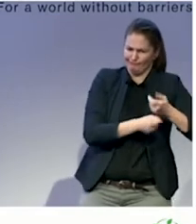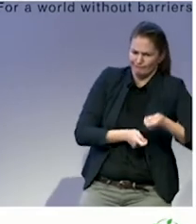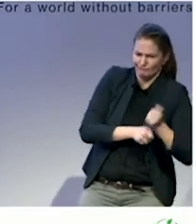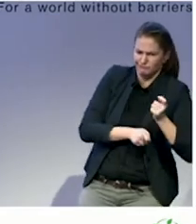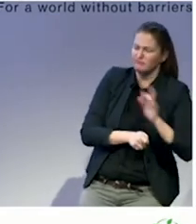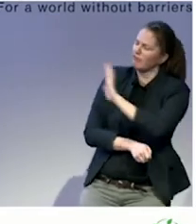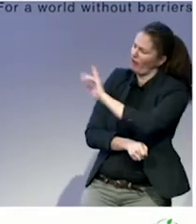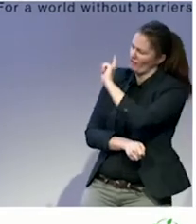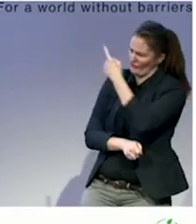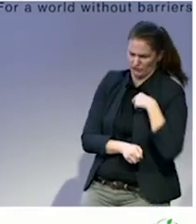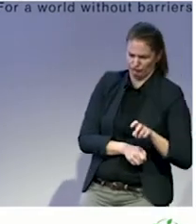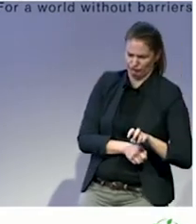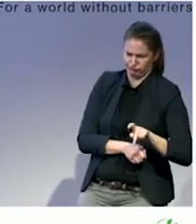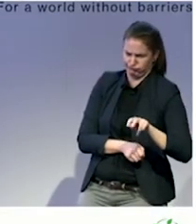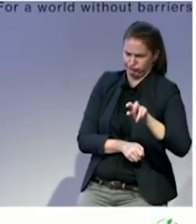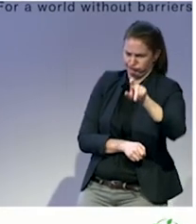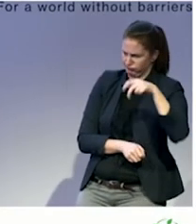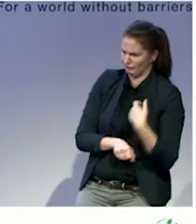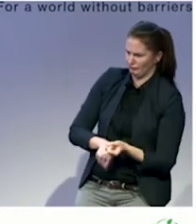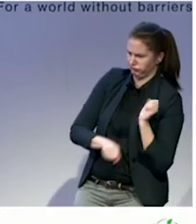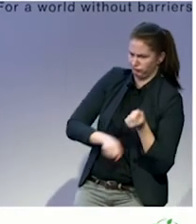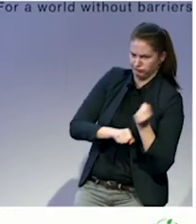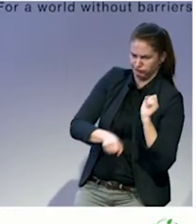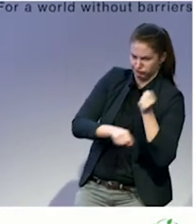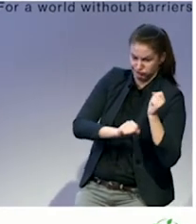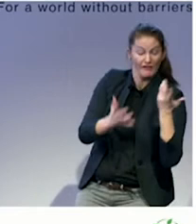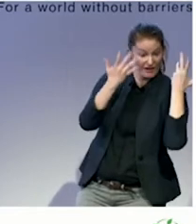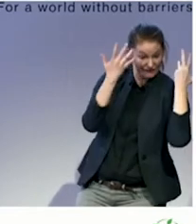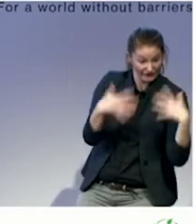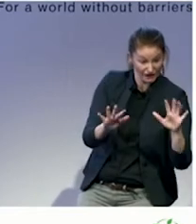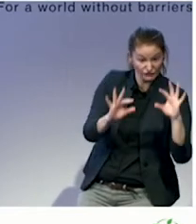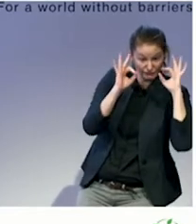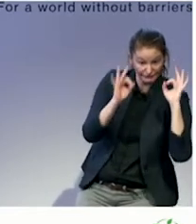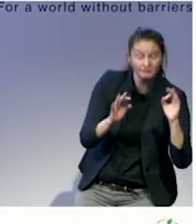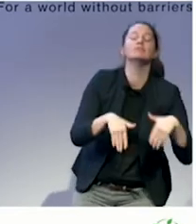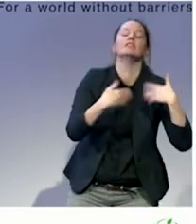When I get through shoveling them off, that I will clear the ramp for you."